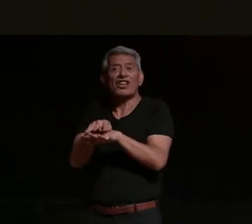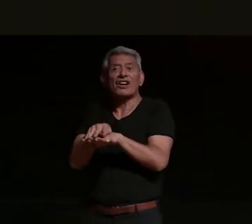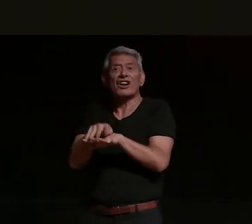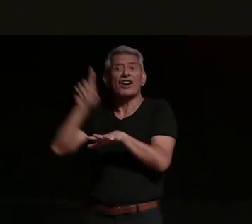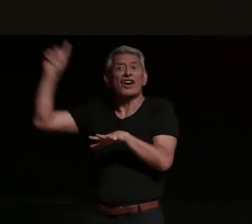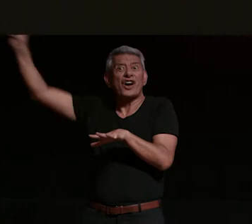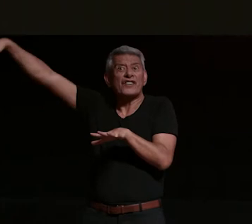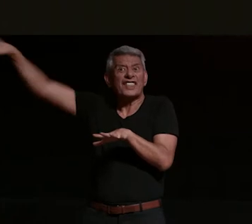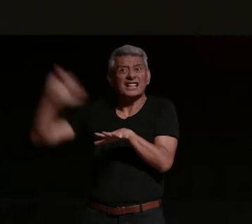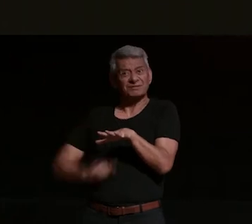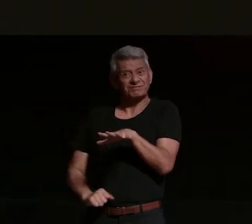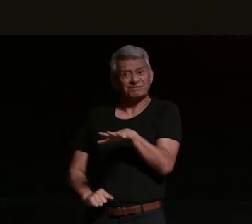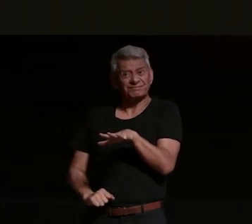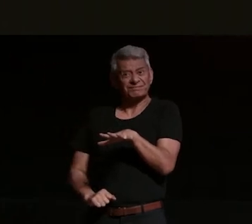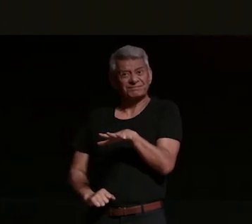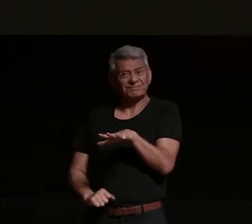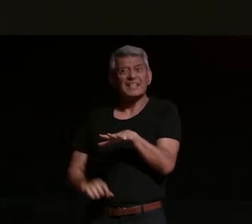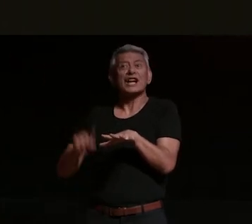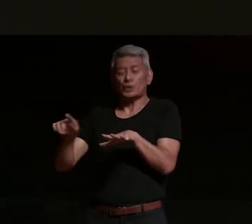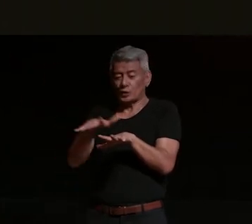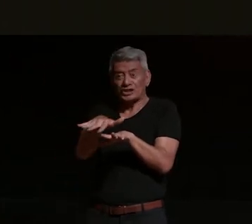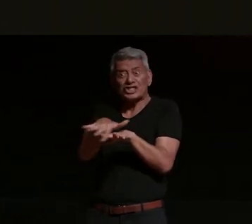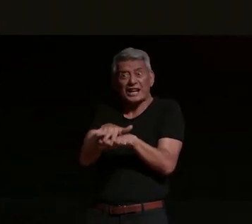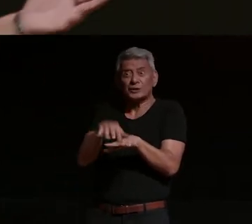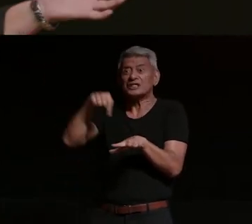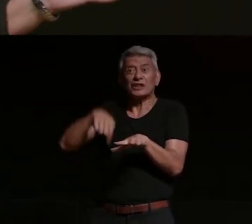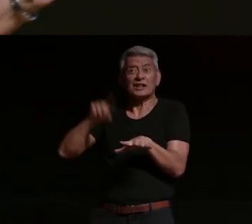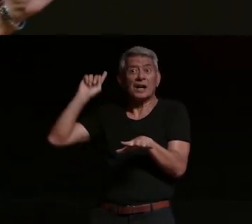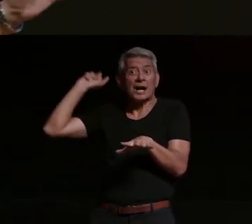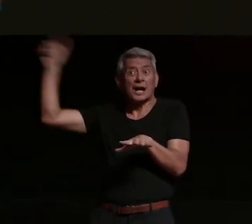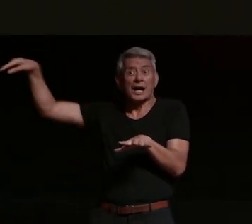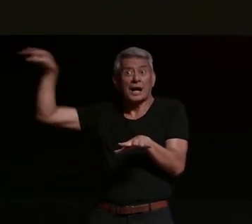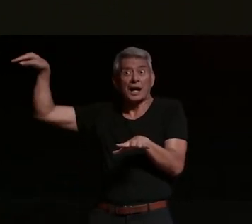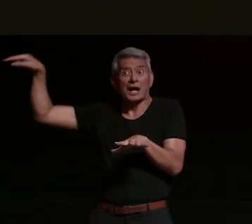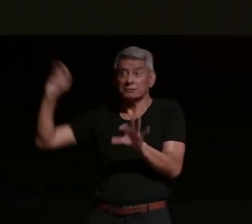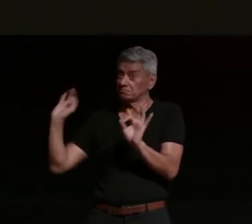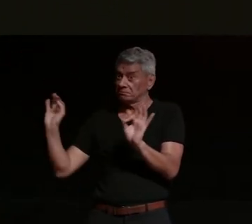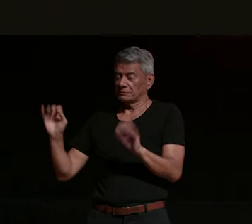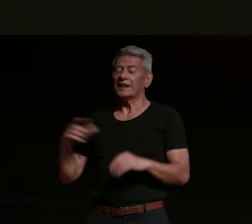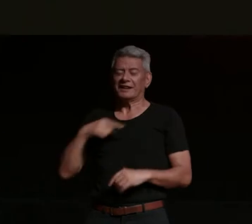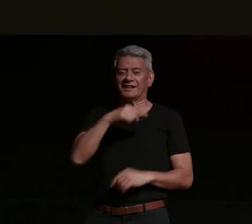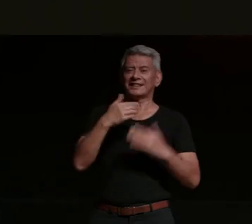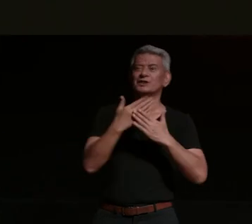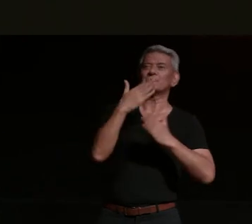up the road where your gender is in new zealand we have we joke about jandals or hang on i'm in